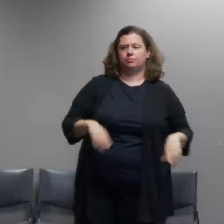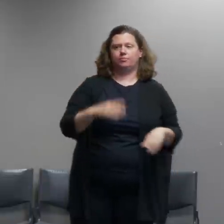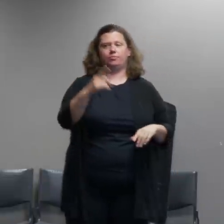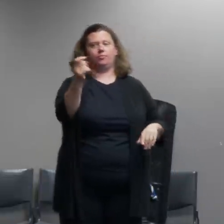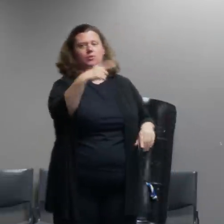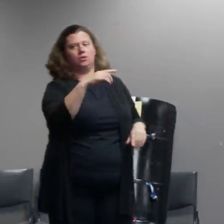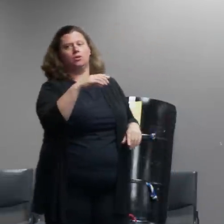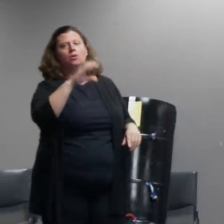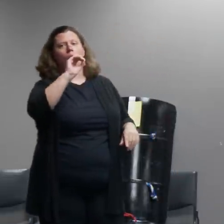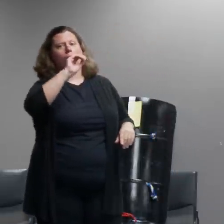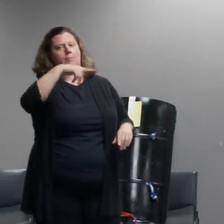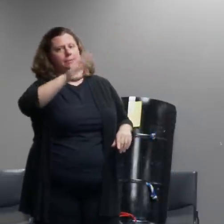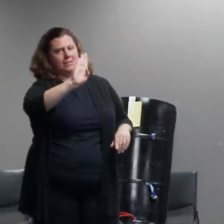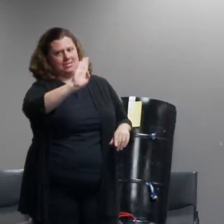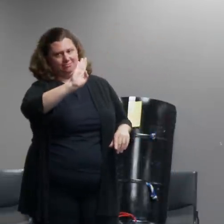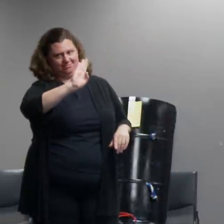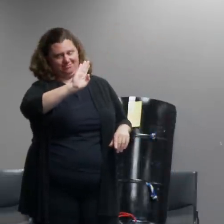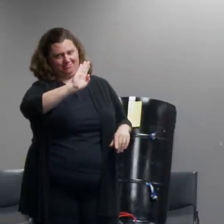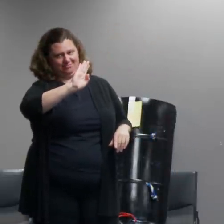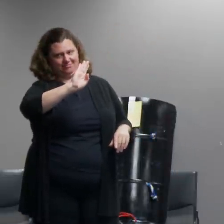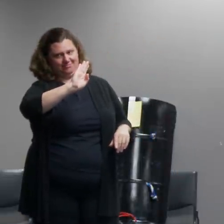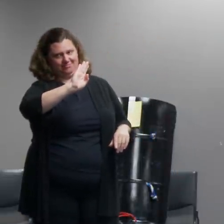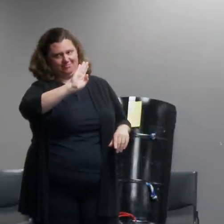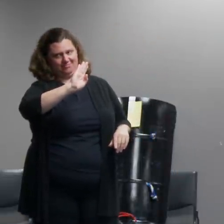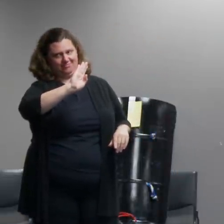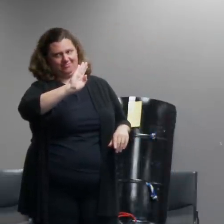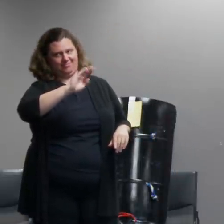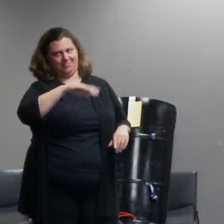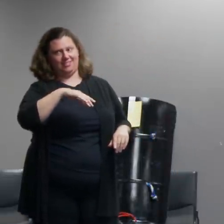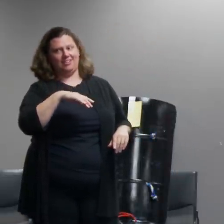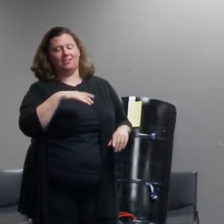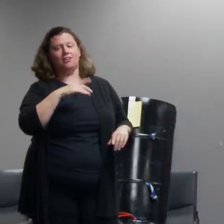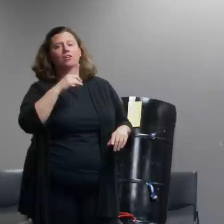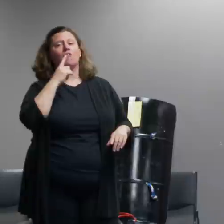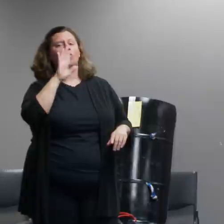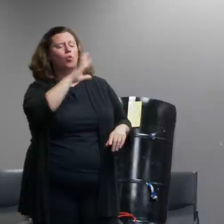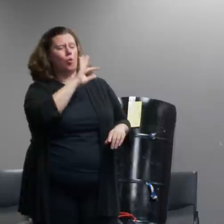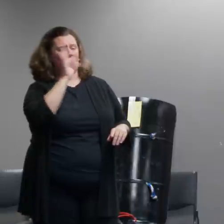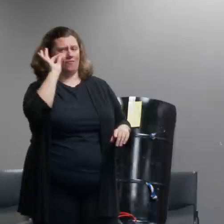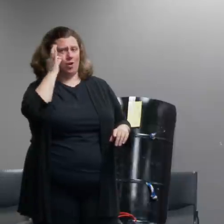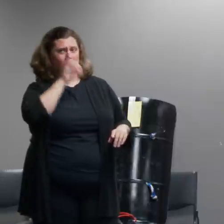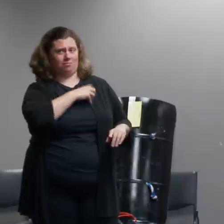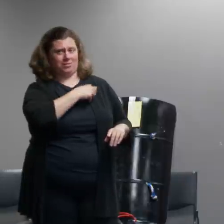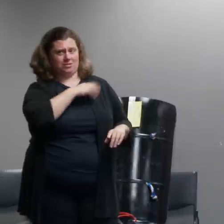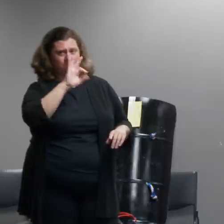wanted to come back to the federal law enforcement one more time sure um earlier this week lieutenant jones said